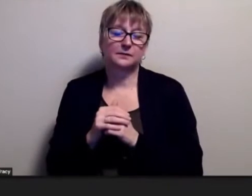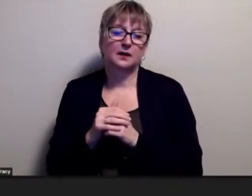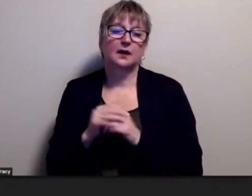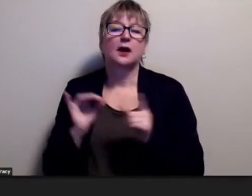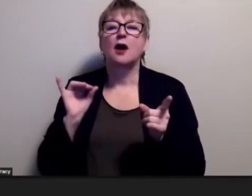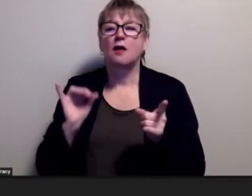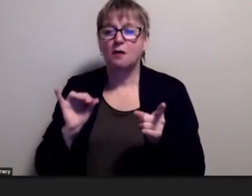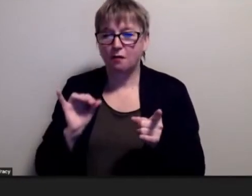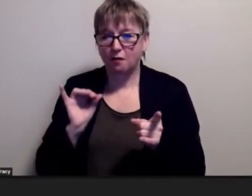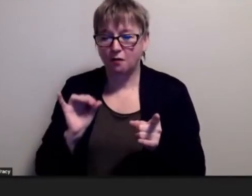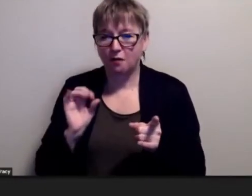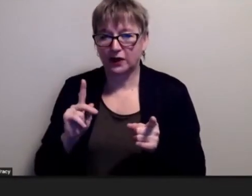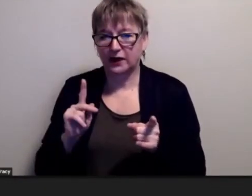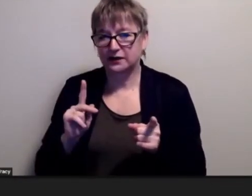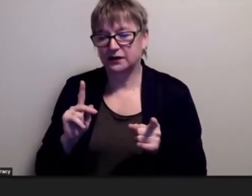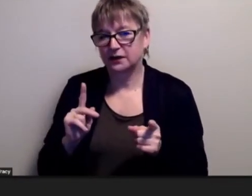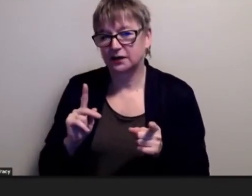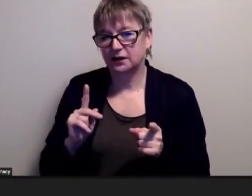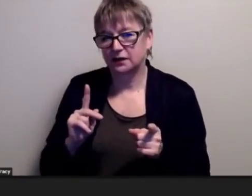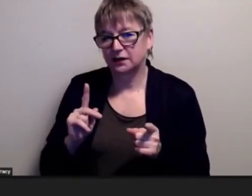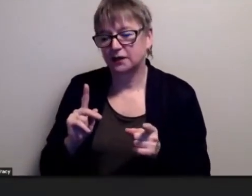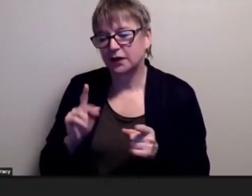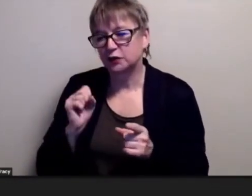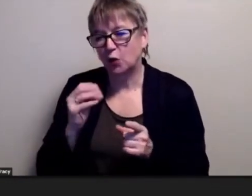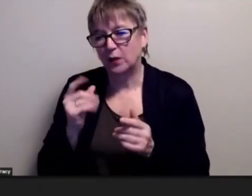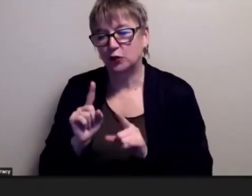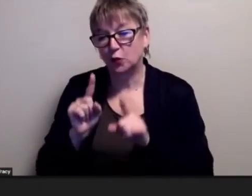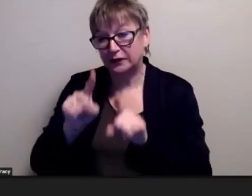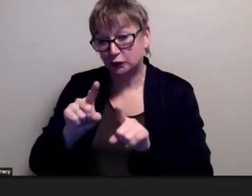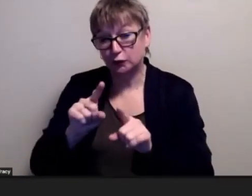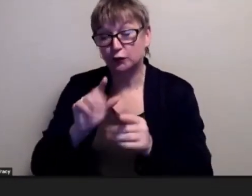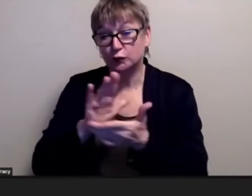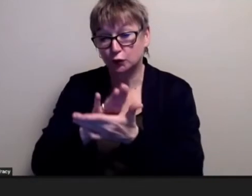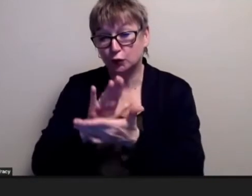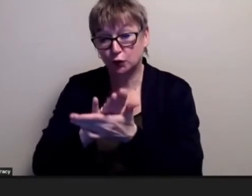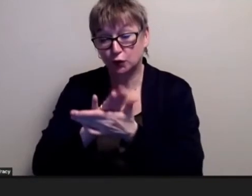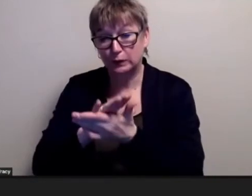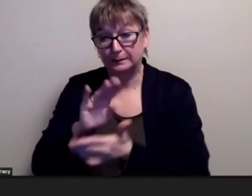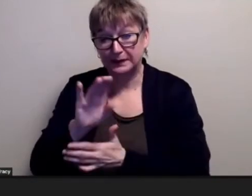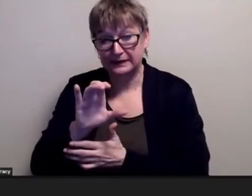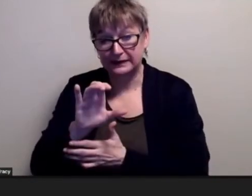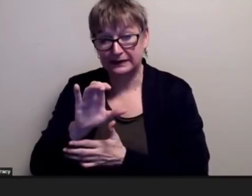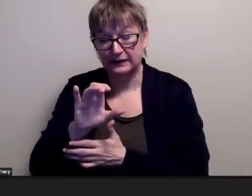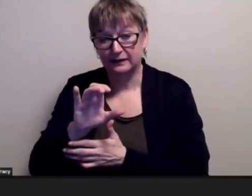saying then is that when you were there in the normal you had a much larger group